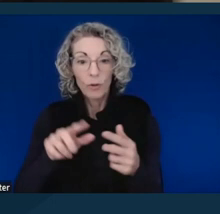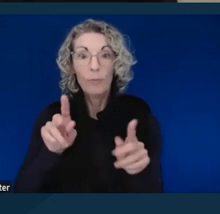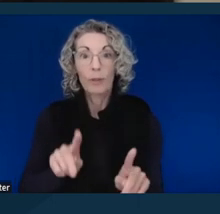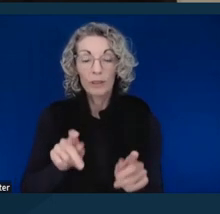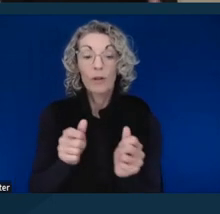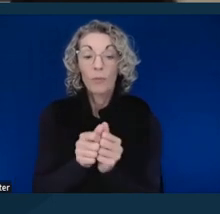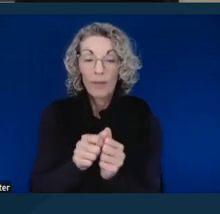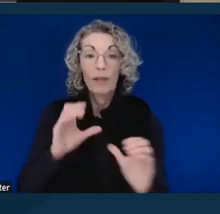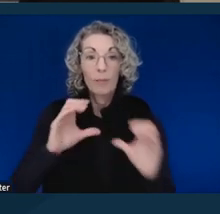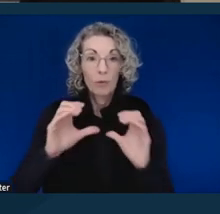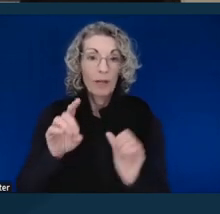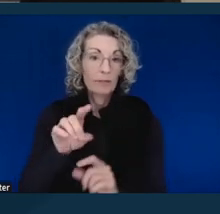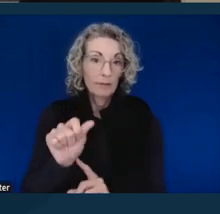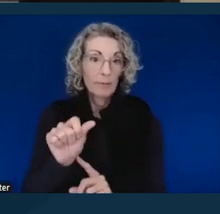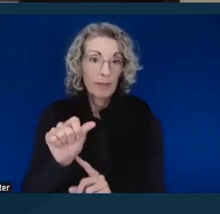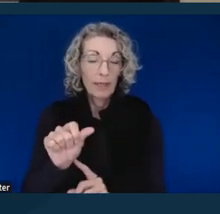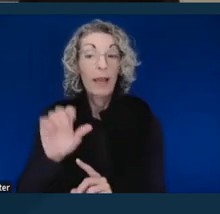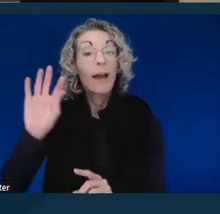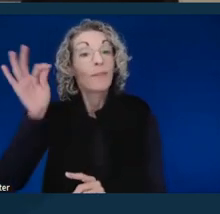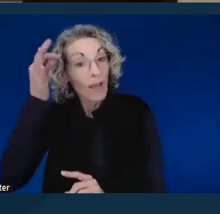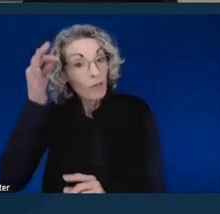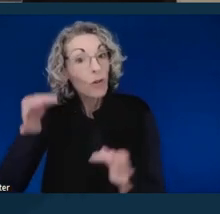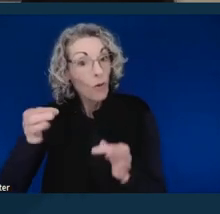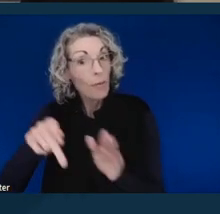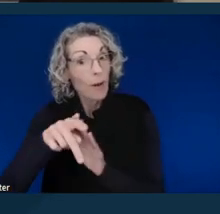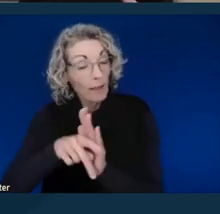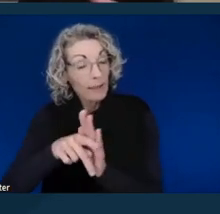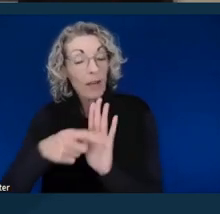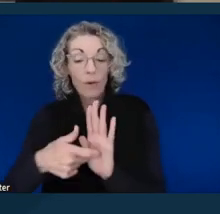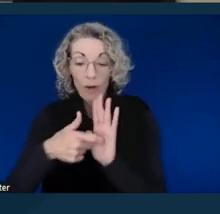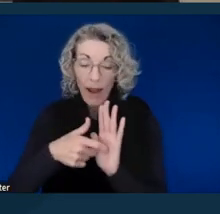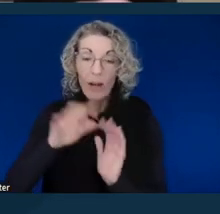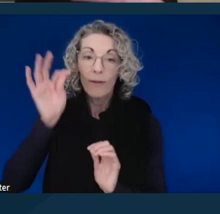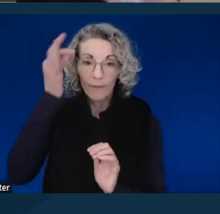So, the federal court policy requires that federal courts provide sign language interpreters,